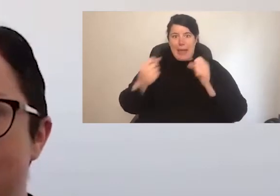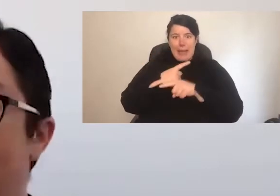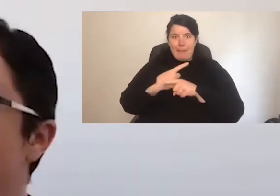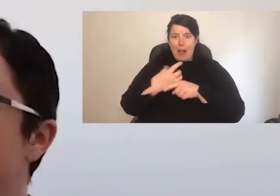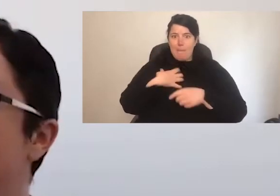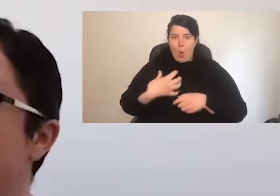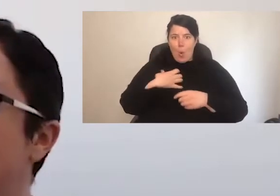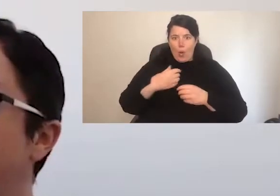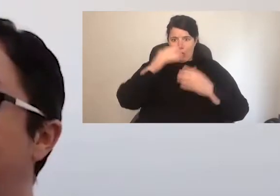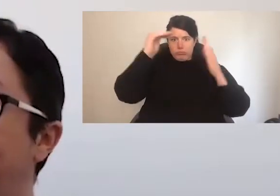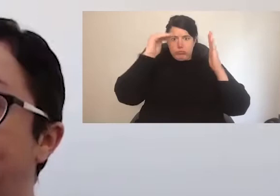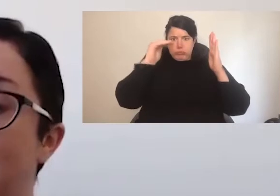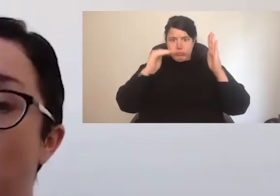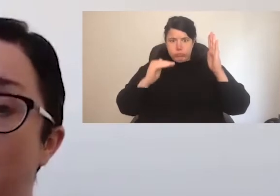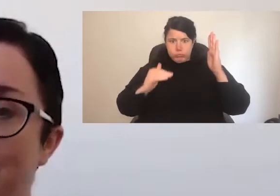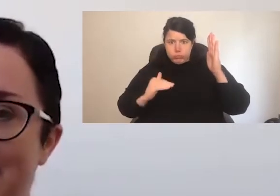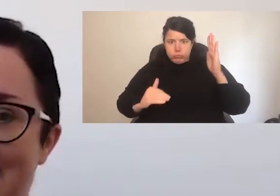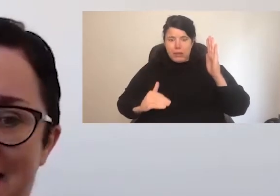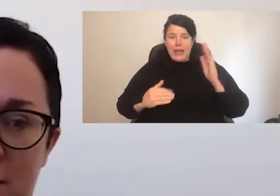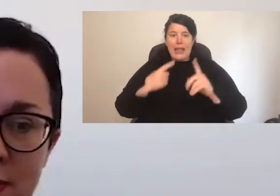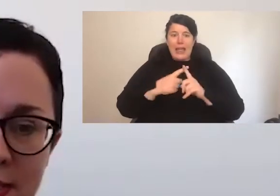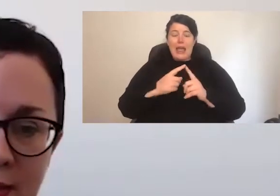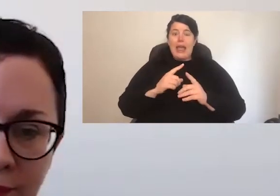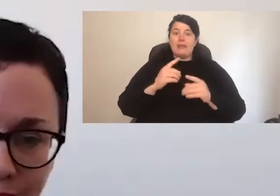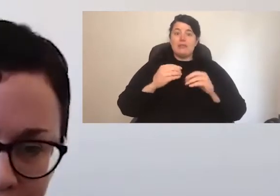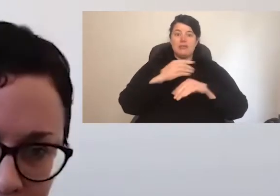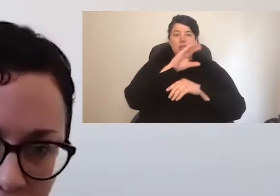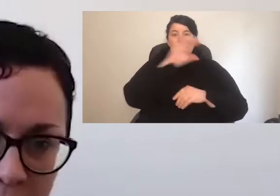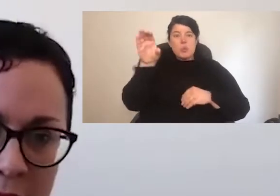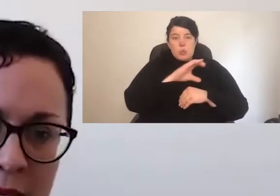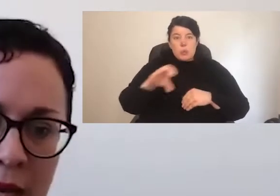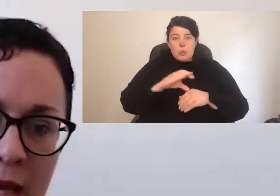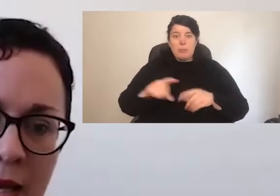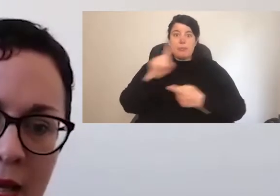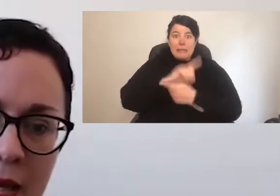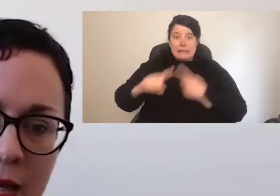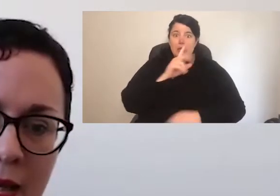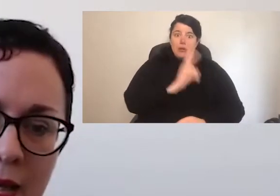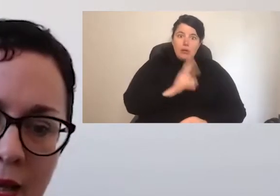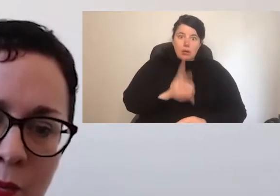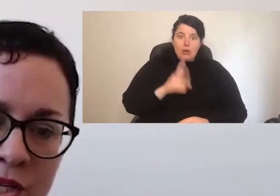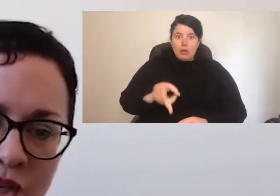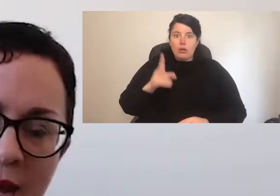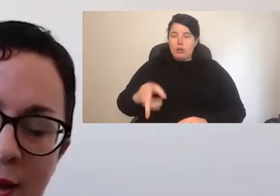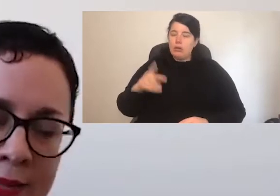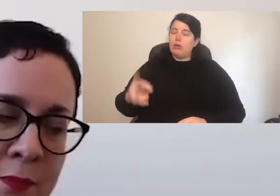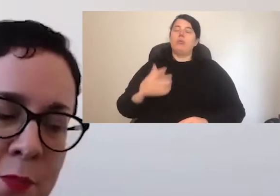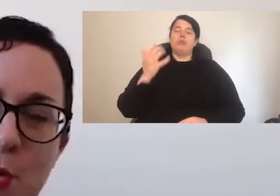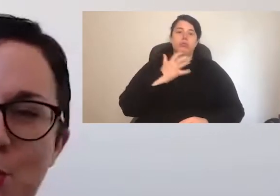time we're spending in online meetings, in particular. Which are,